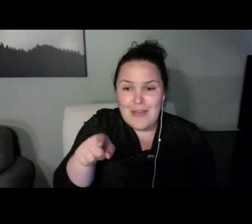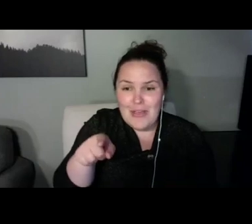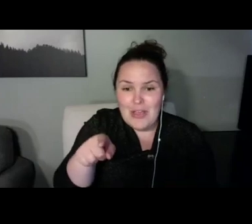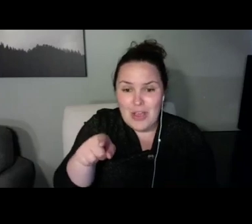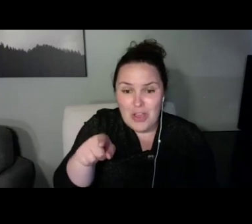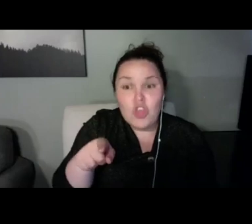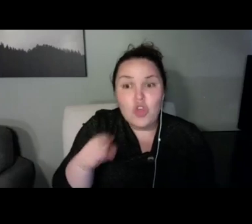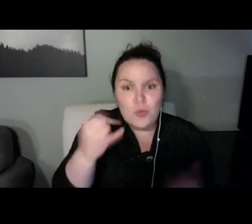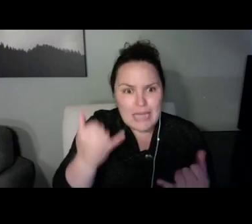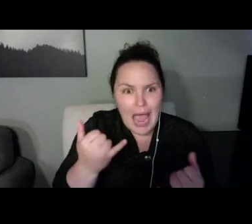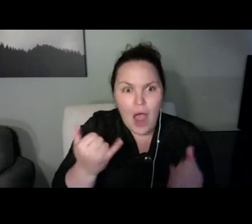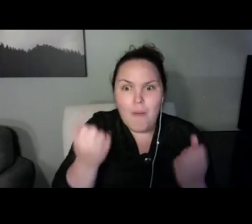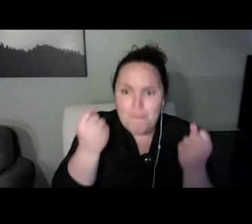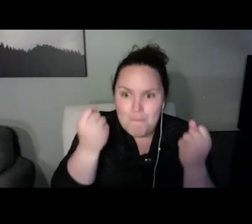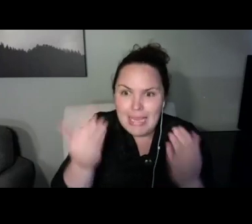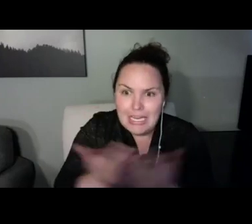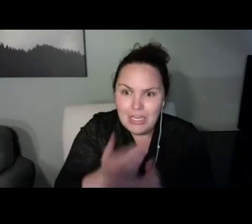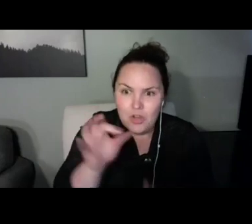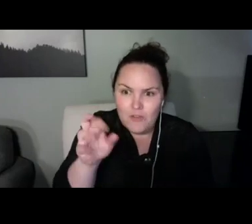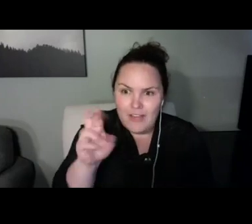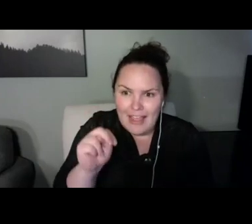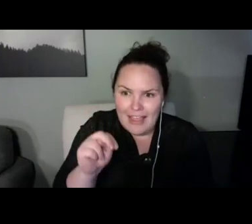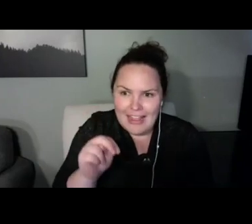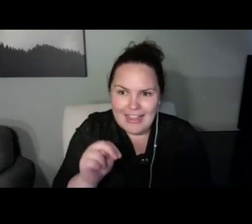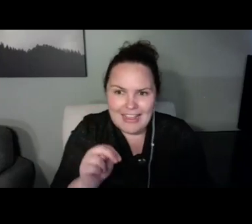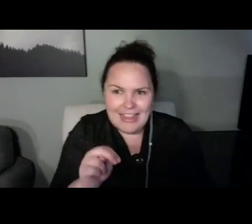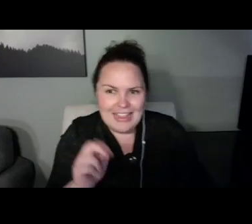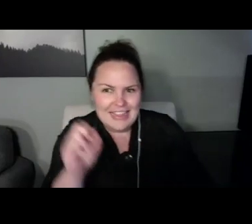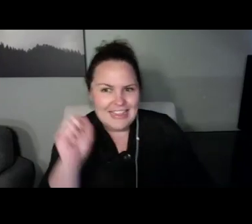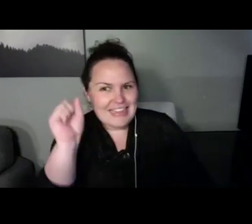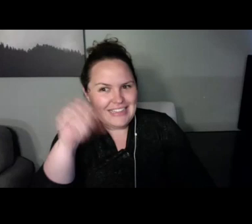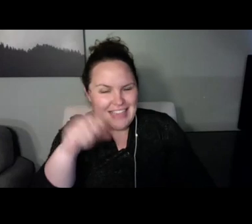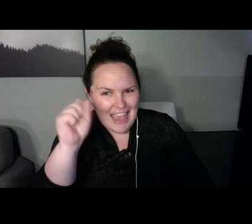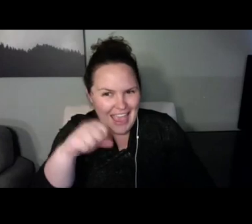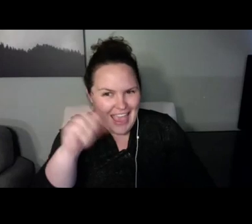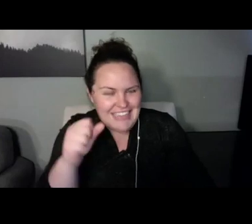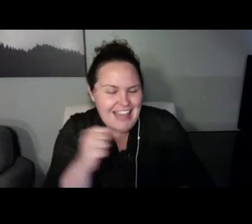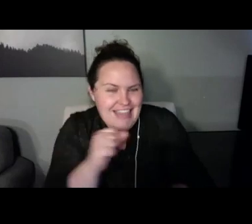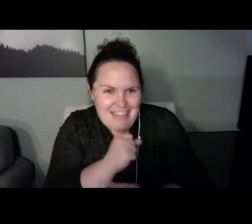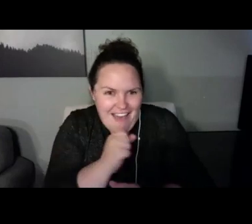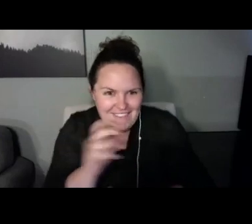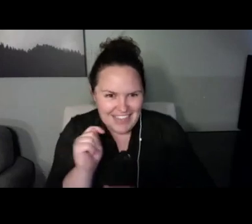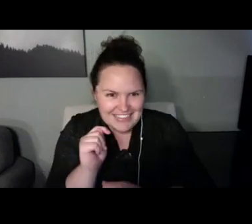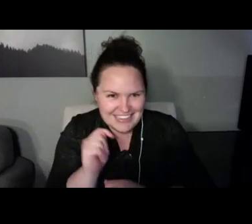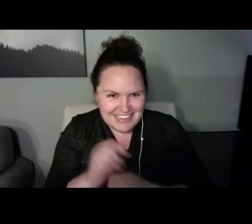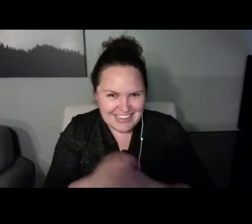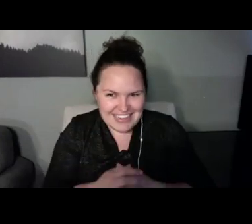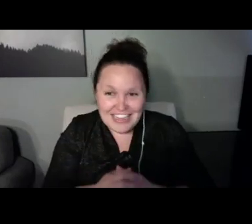old was she when she went to the program at the Helen Keller Institute?